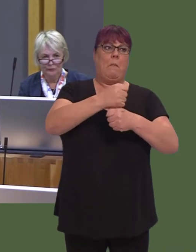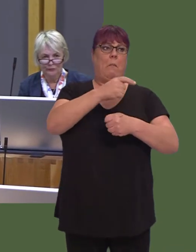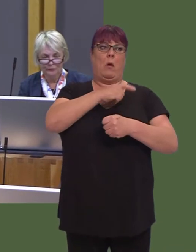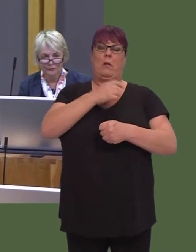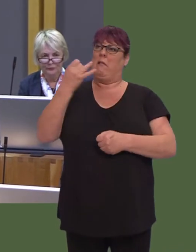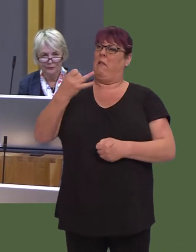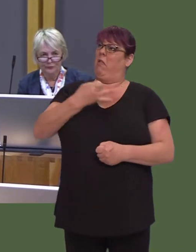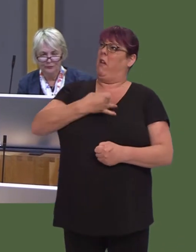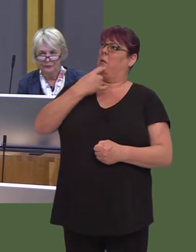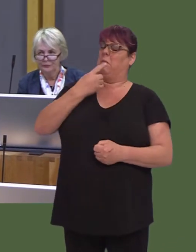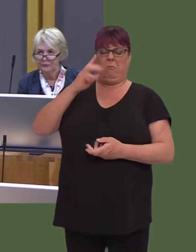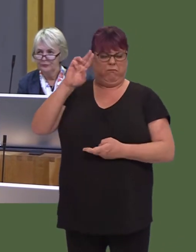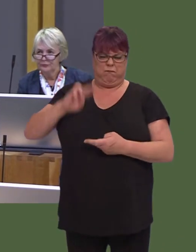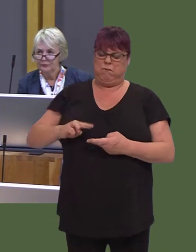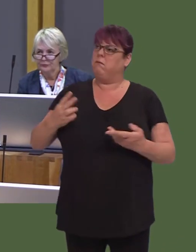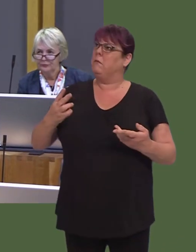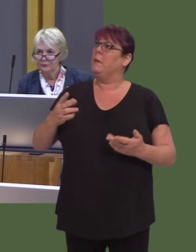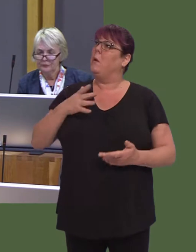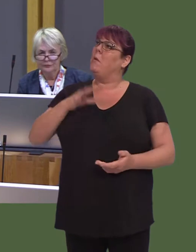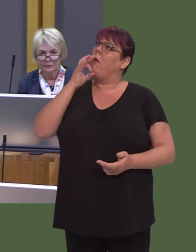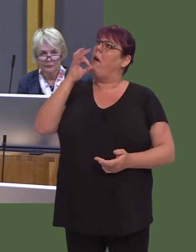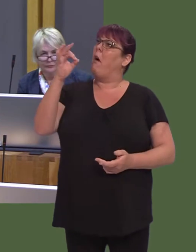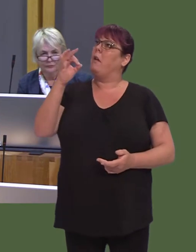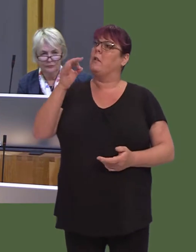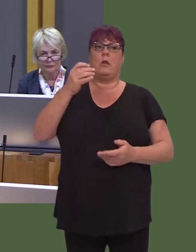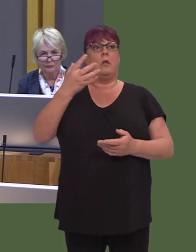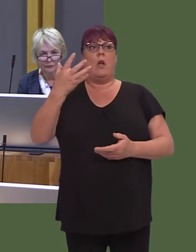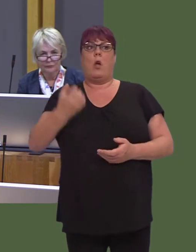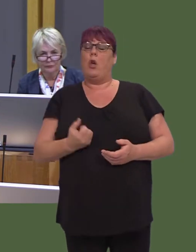So, can you tell us how the earnings limit is determined in Wales?